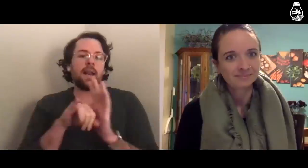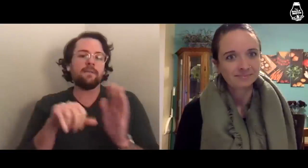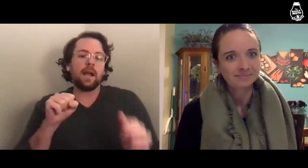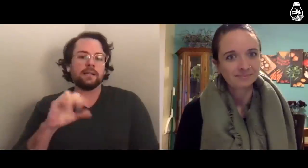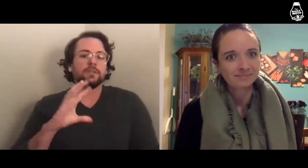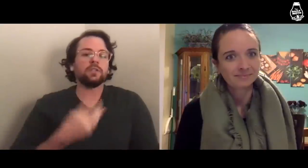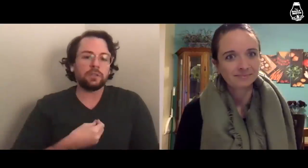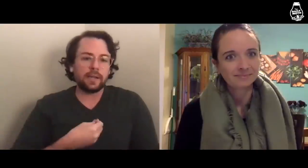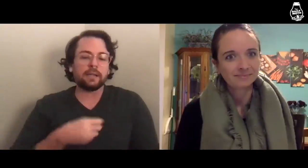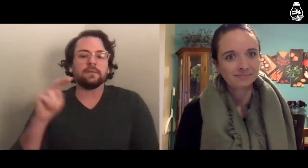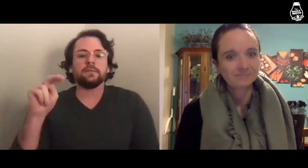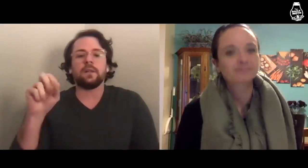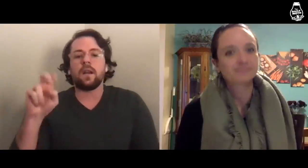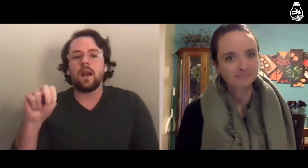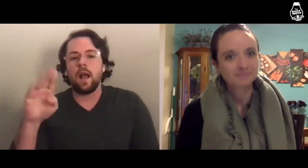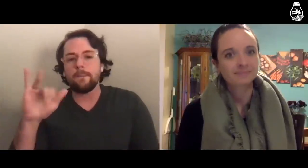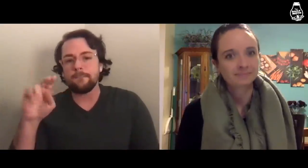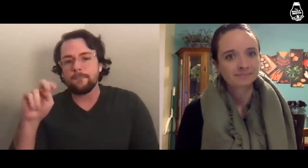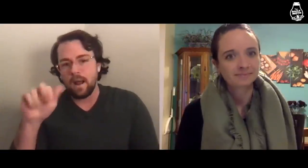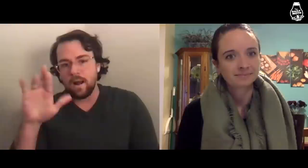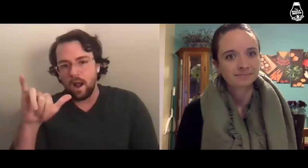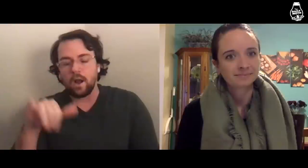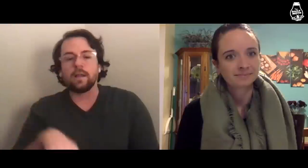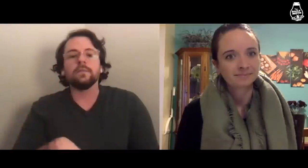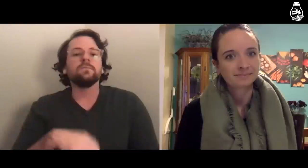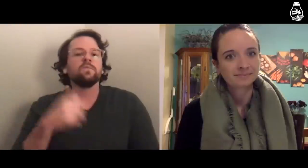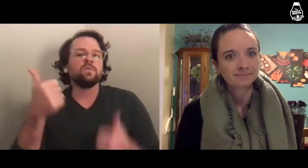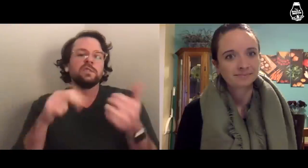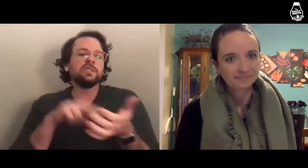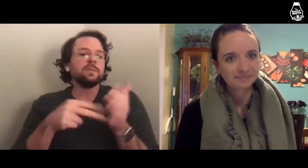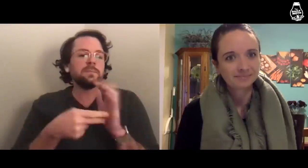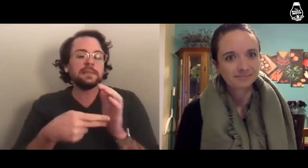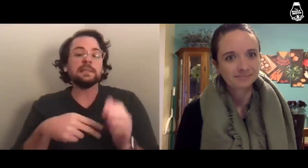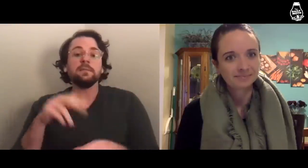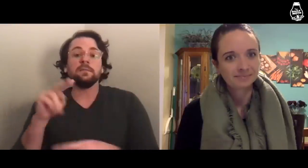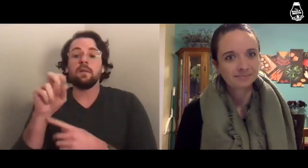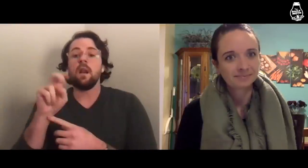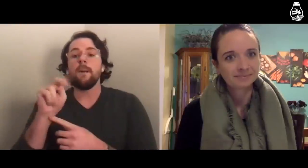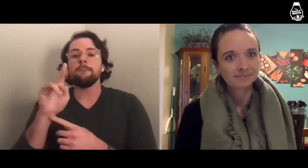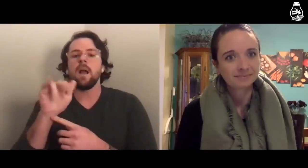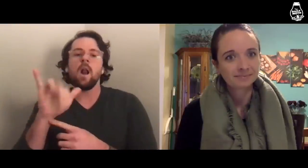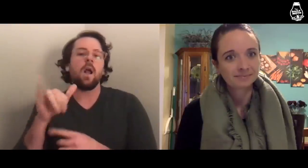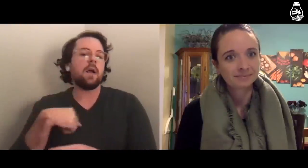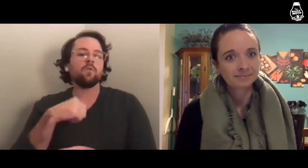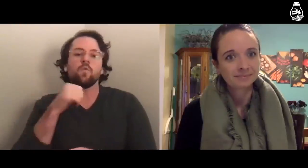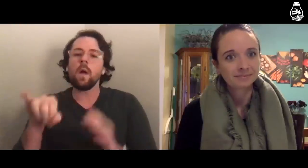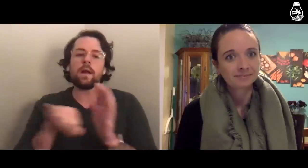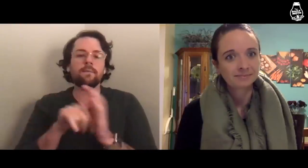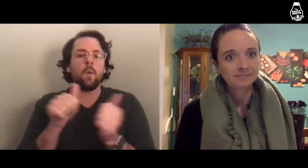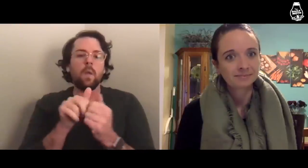I identify as trans nonbinary, which means I don’t identify